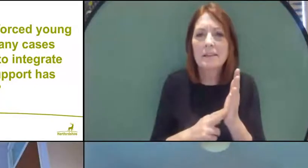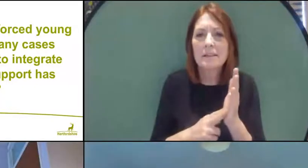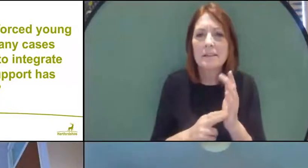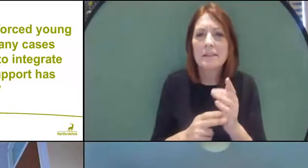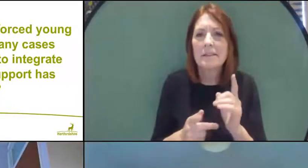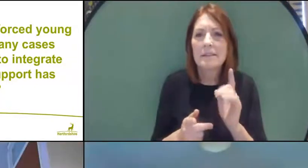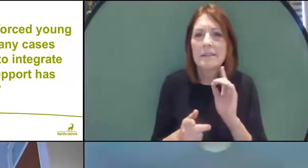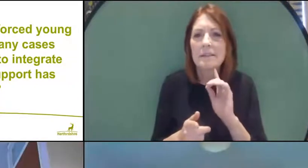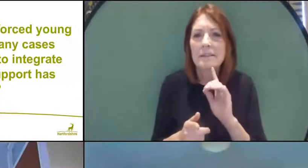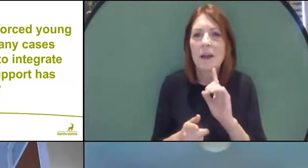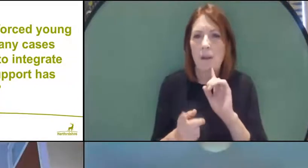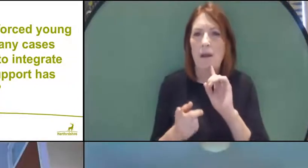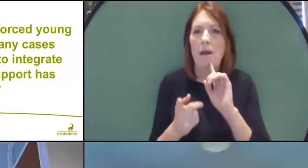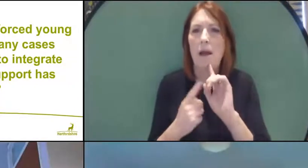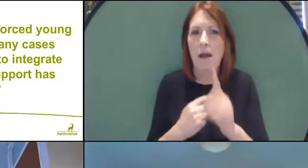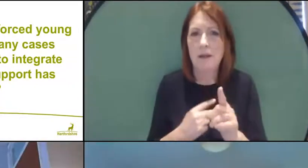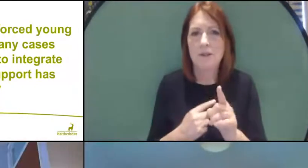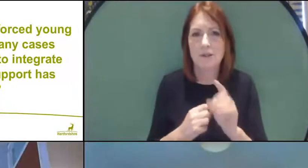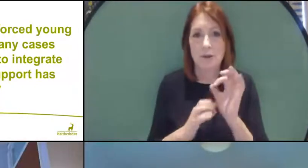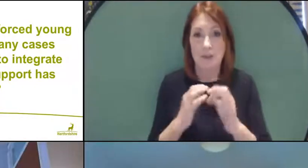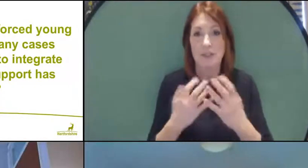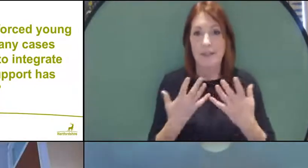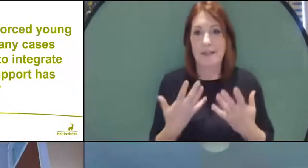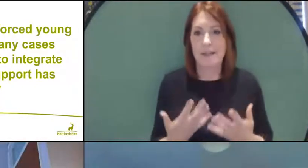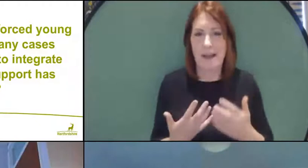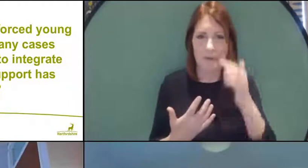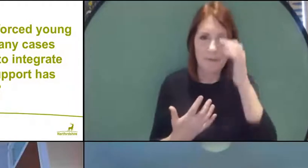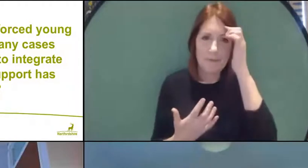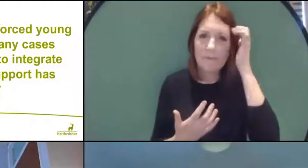I'm going to answer your question now anyway, but I'll certainly put it in the chat as well.